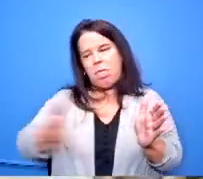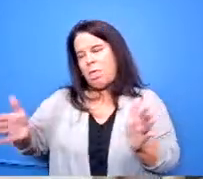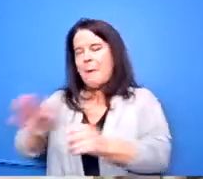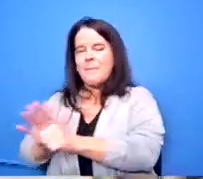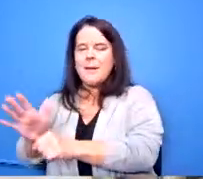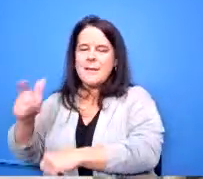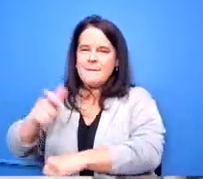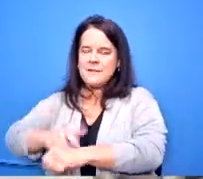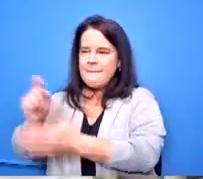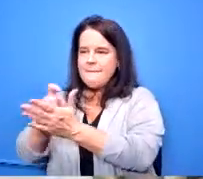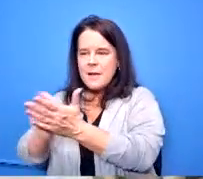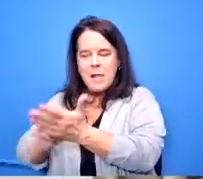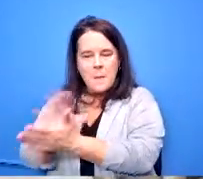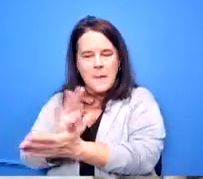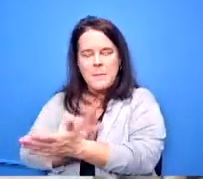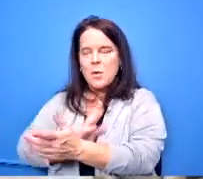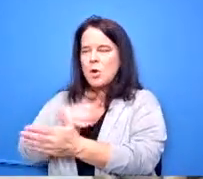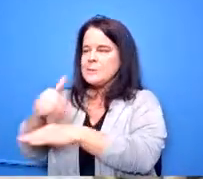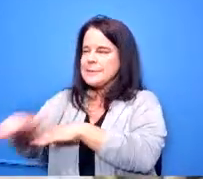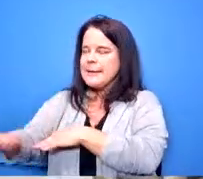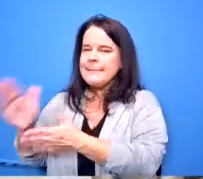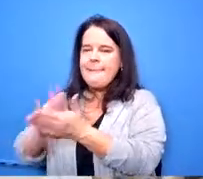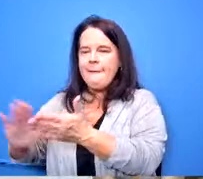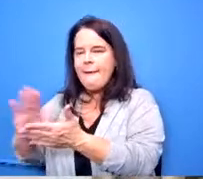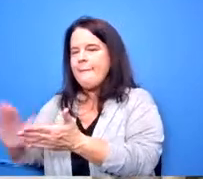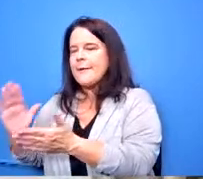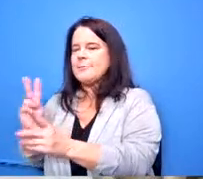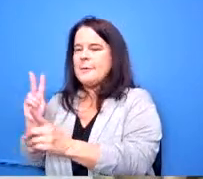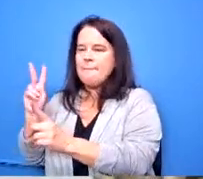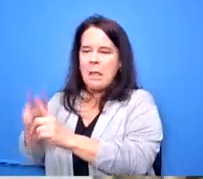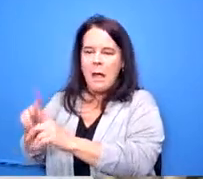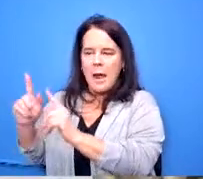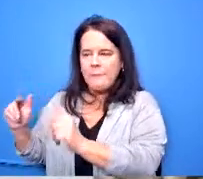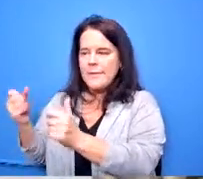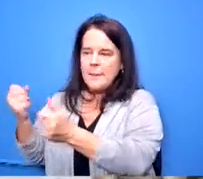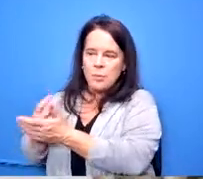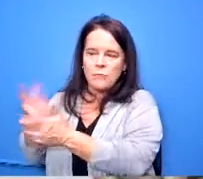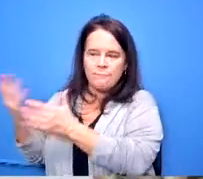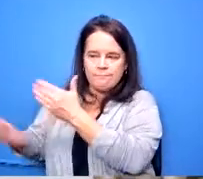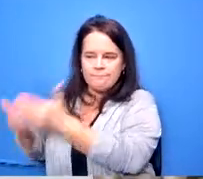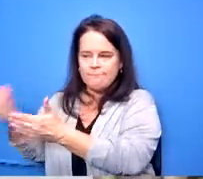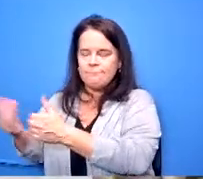paperwork into the university until school starts and then and then they work with them